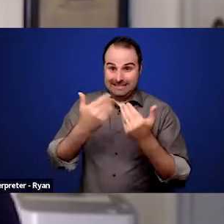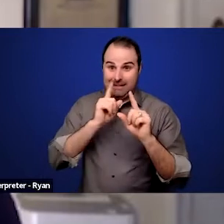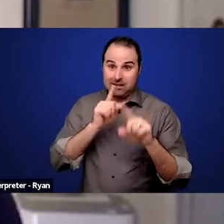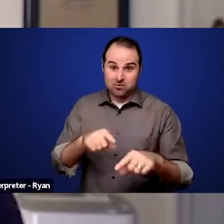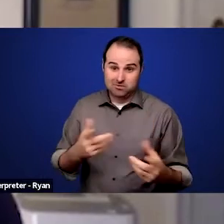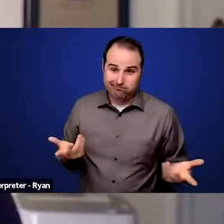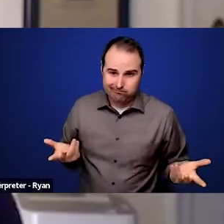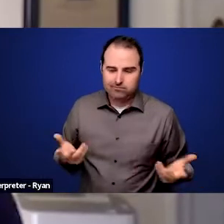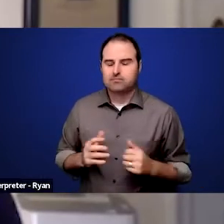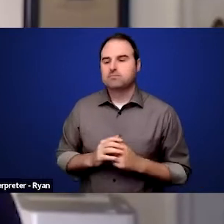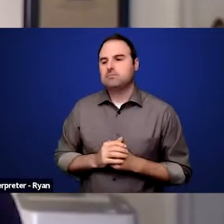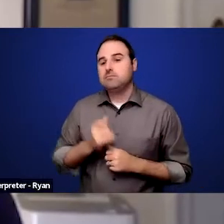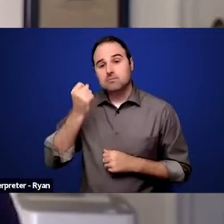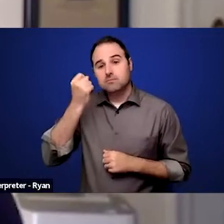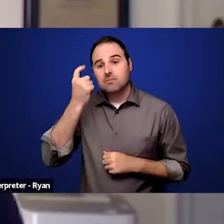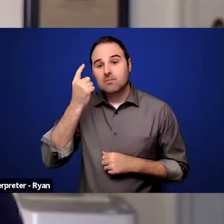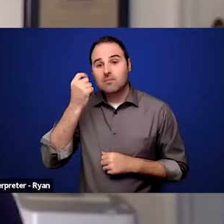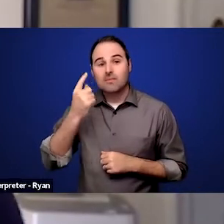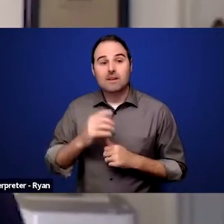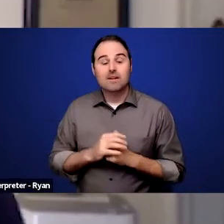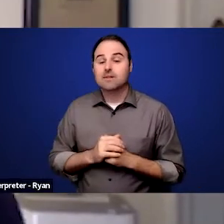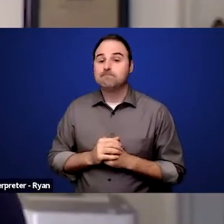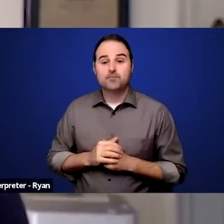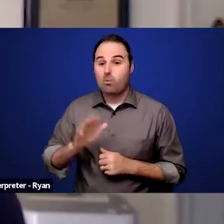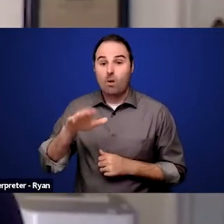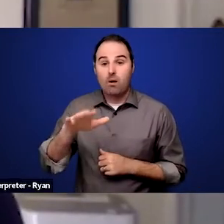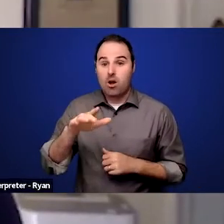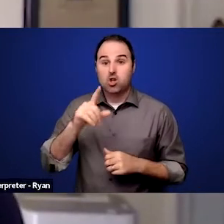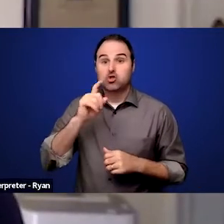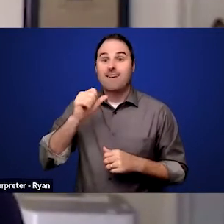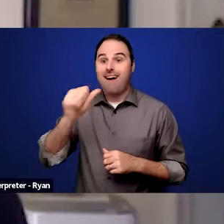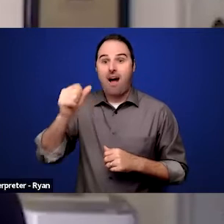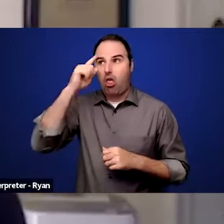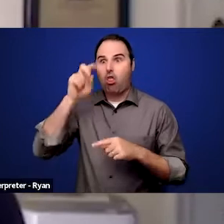one, all disabled people do not wish to work at home all the time.